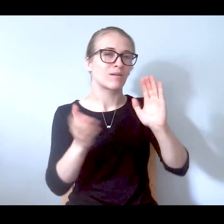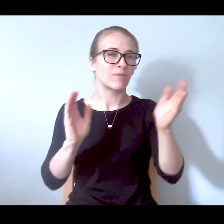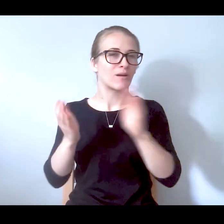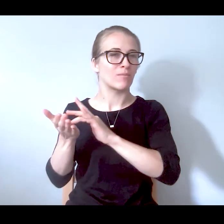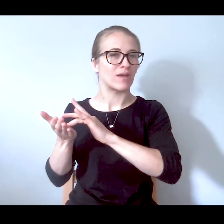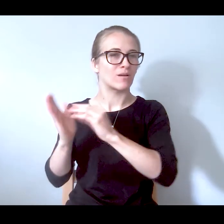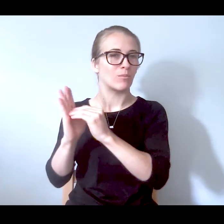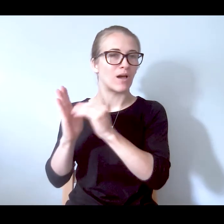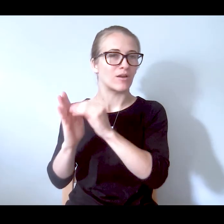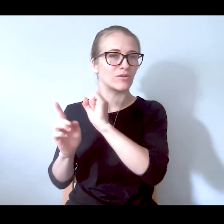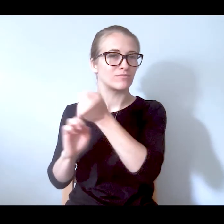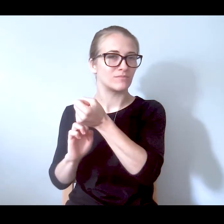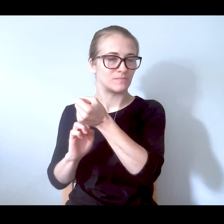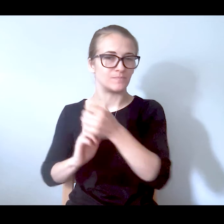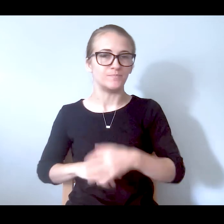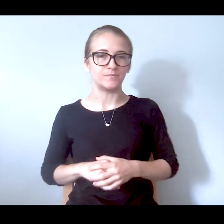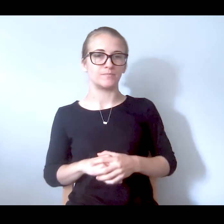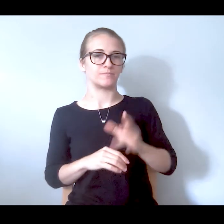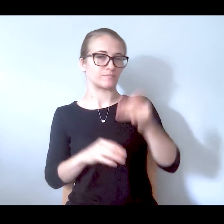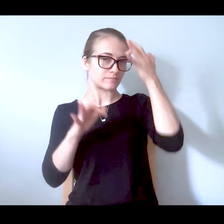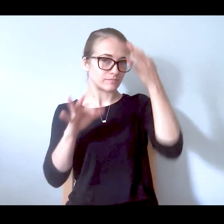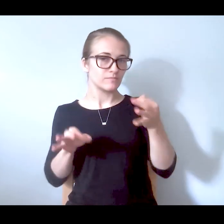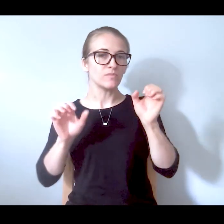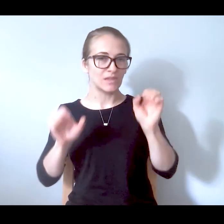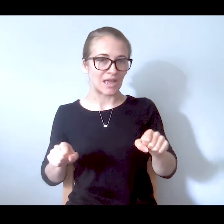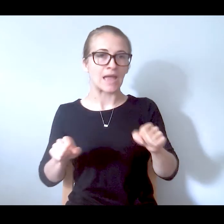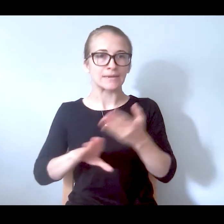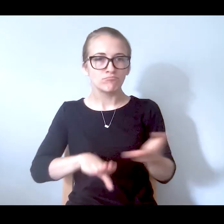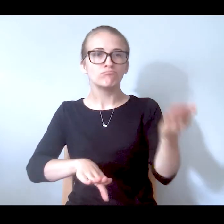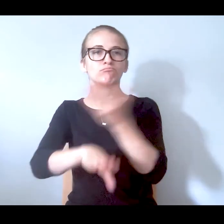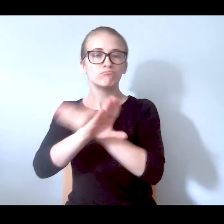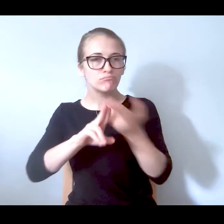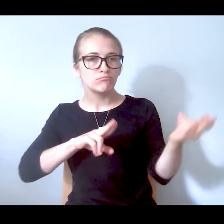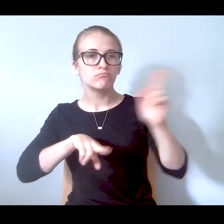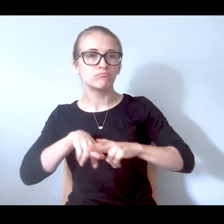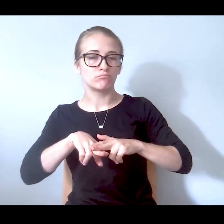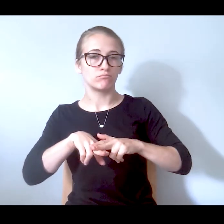So that is something that definitely could be expanded and from a cost perspective, it's much